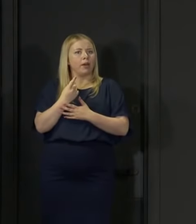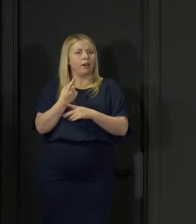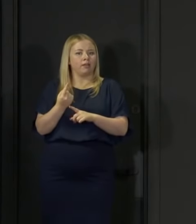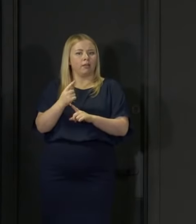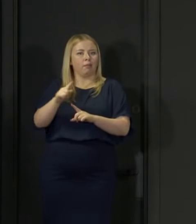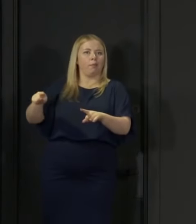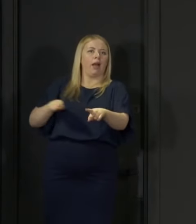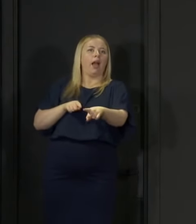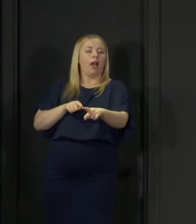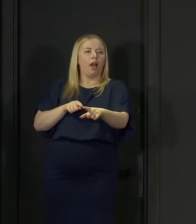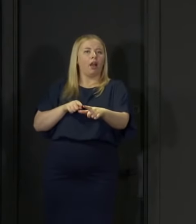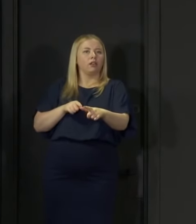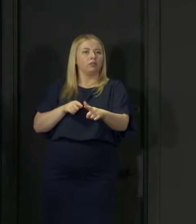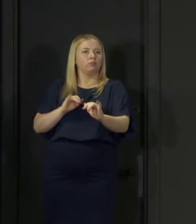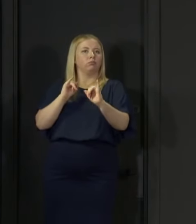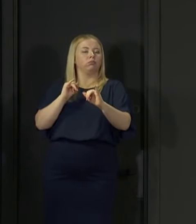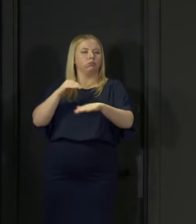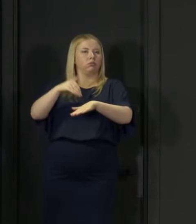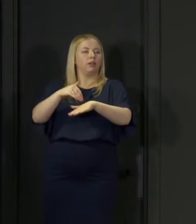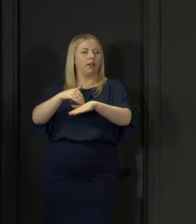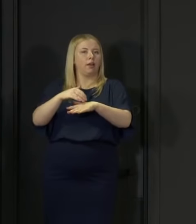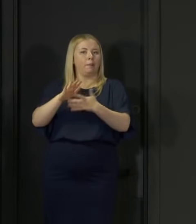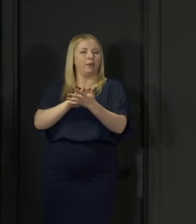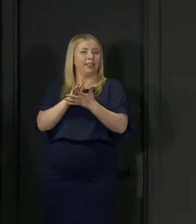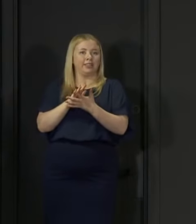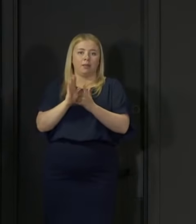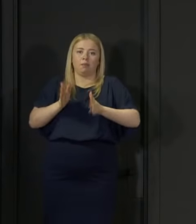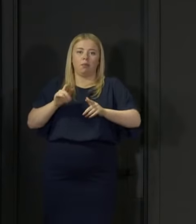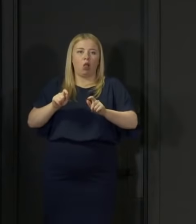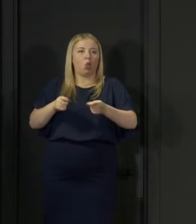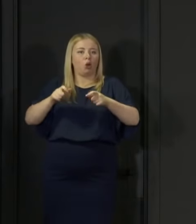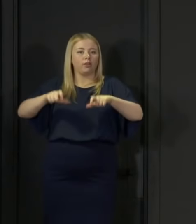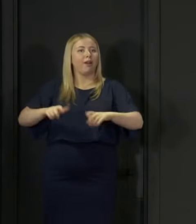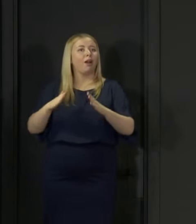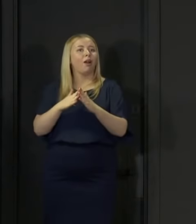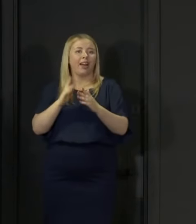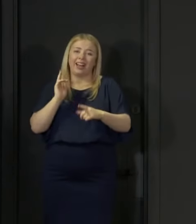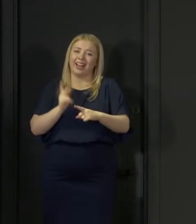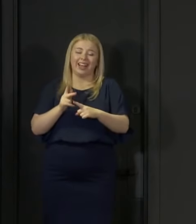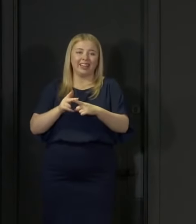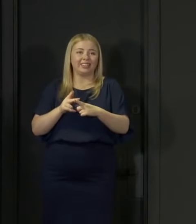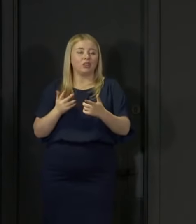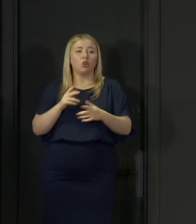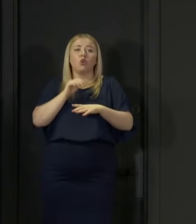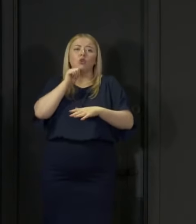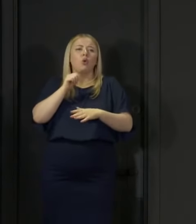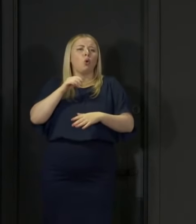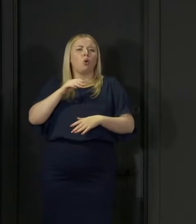We don't want to have to do that here, but we will have no choice if the virus gets out of control.